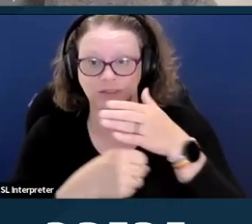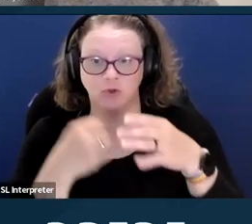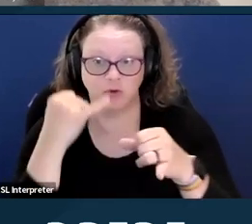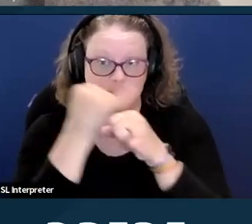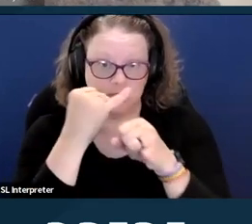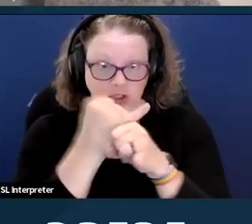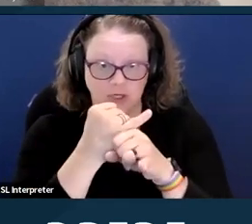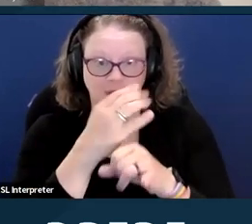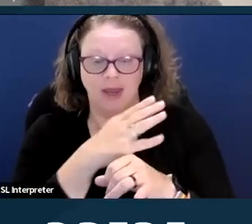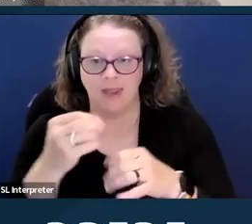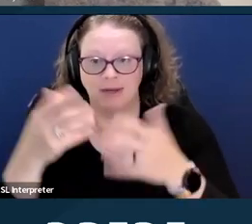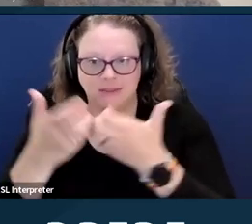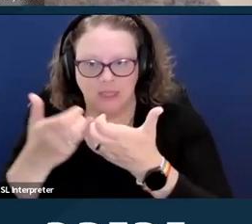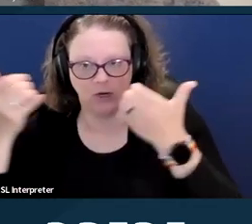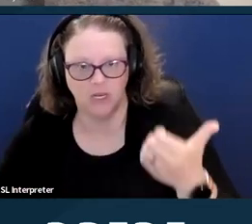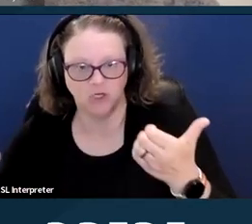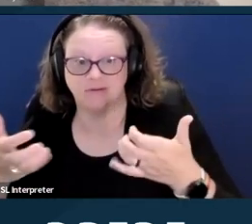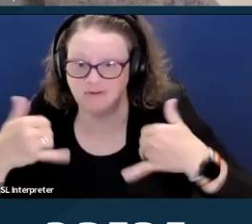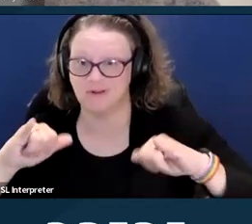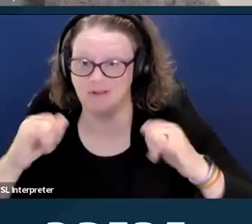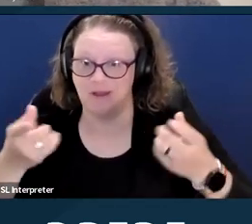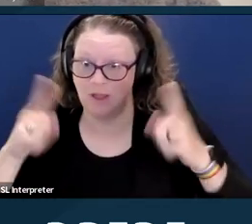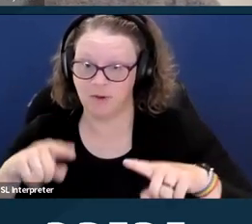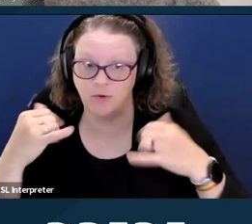Limitations on the ability of people with disabilities